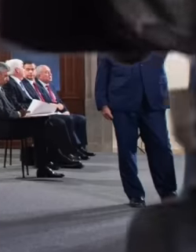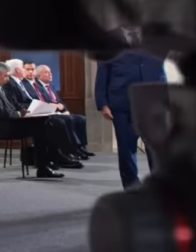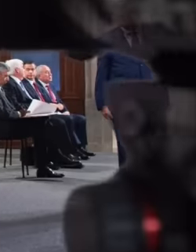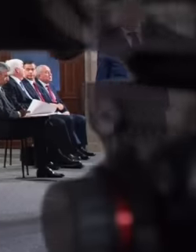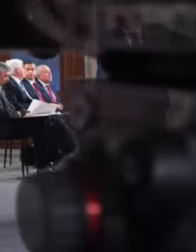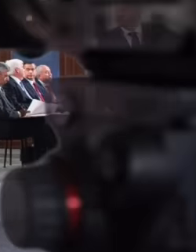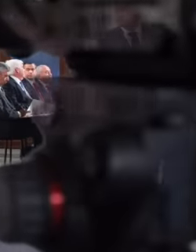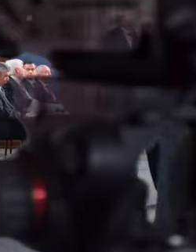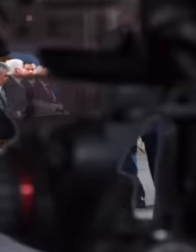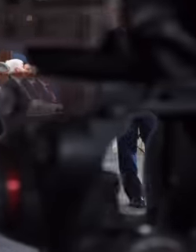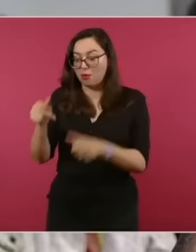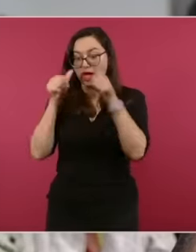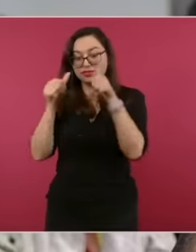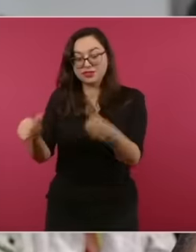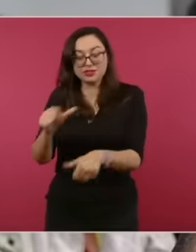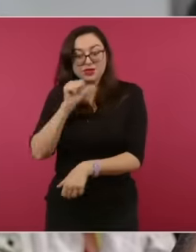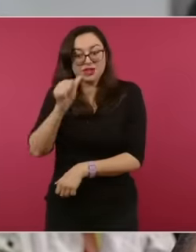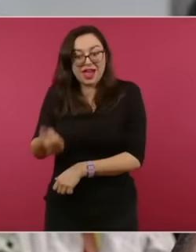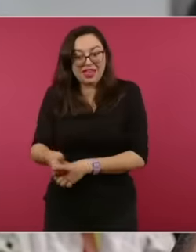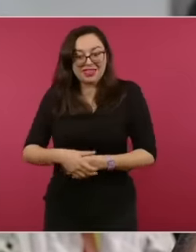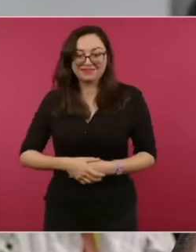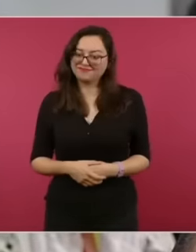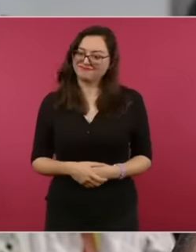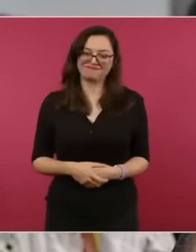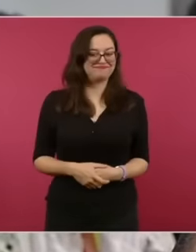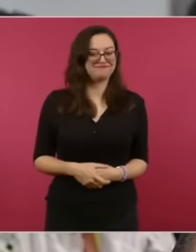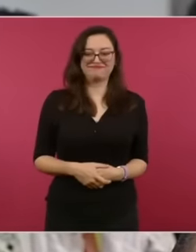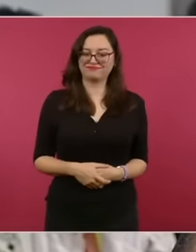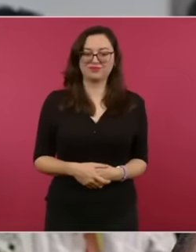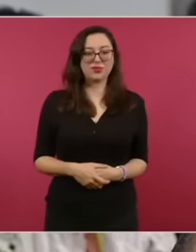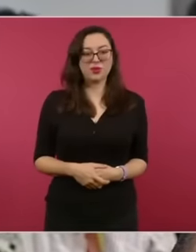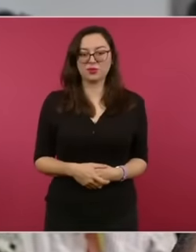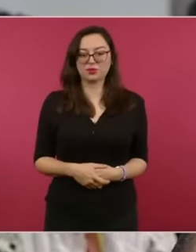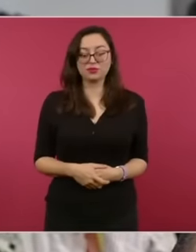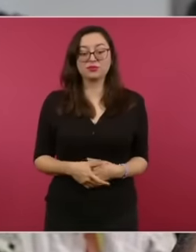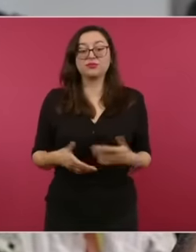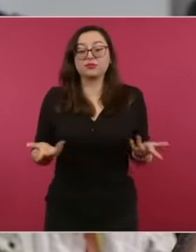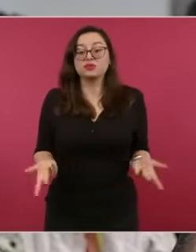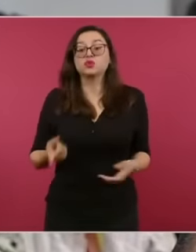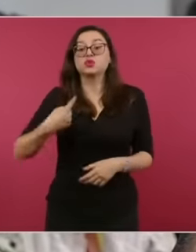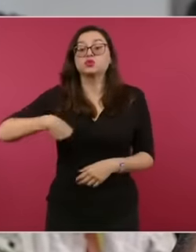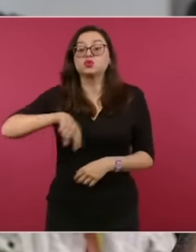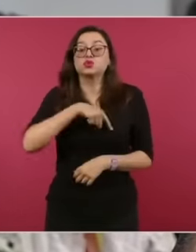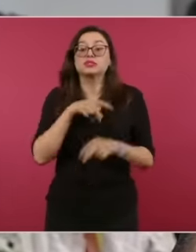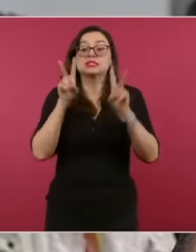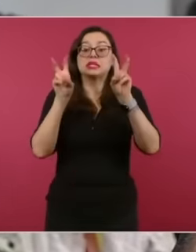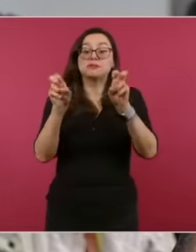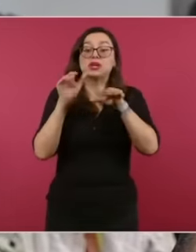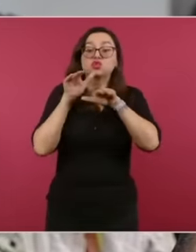American television station, who arrived in the morning and President López Obrador gave them the space